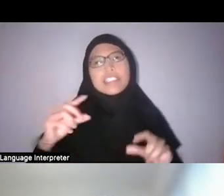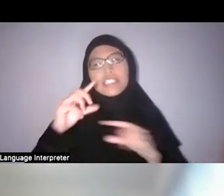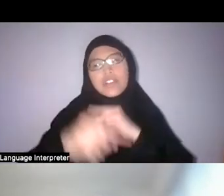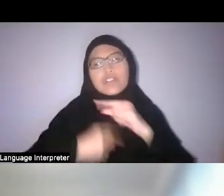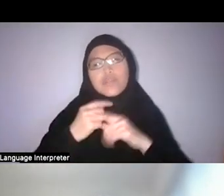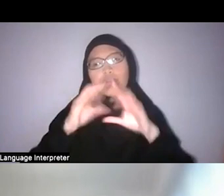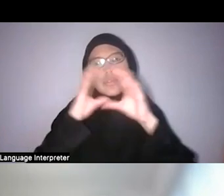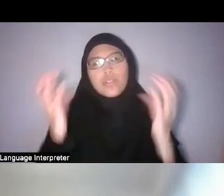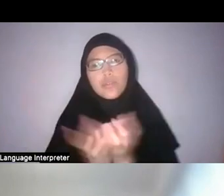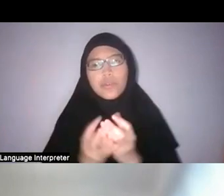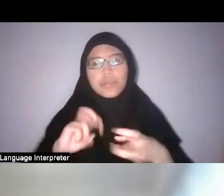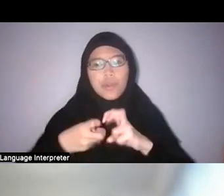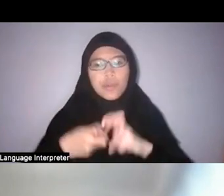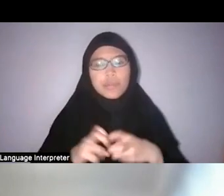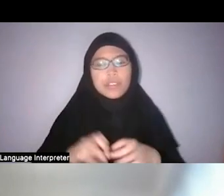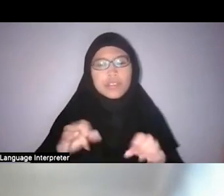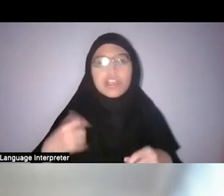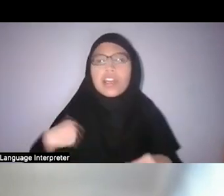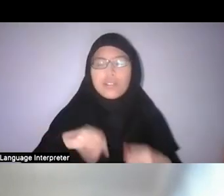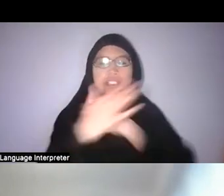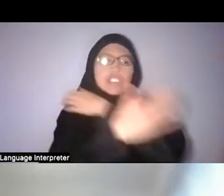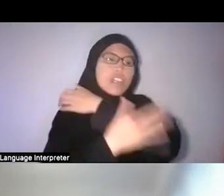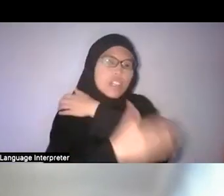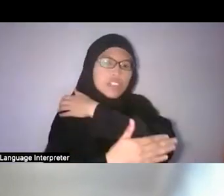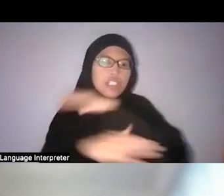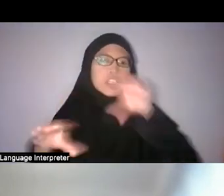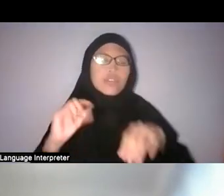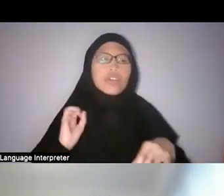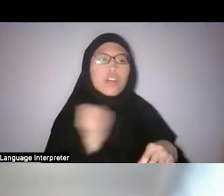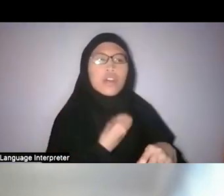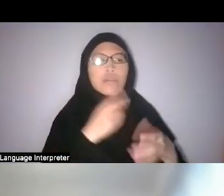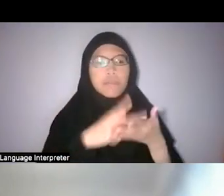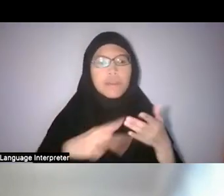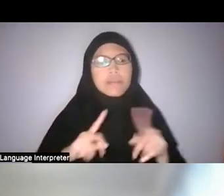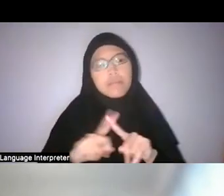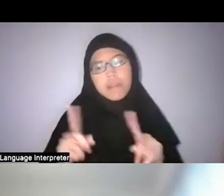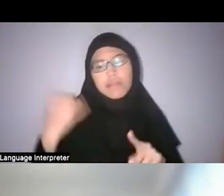As a country we can do our part but we can’t really if